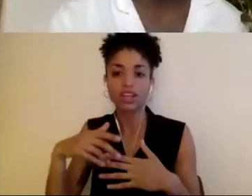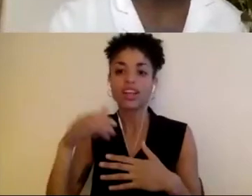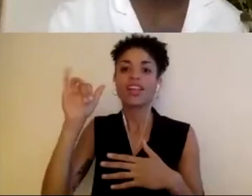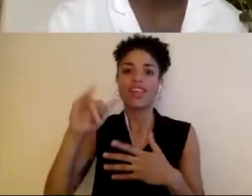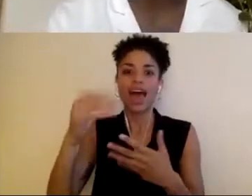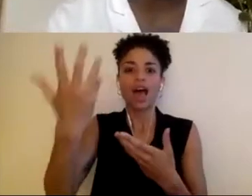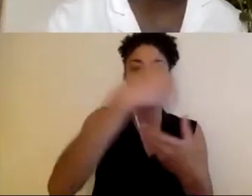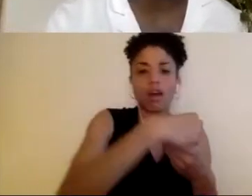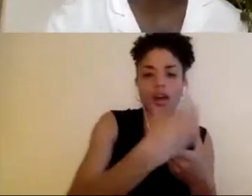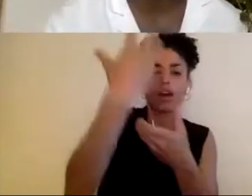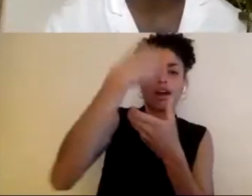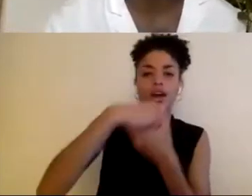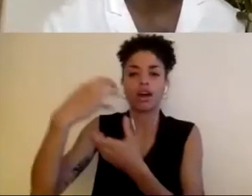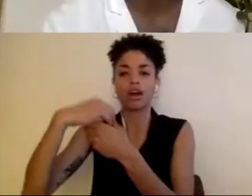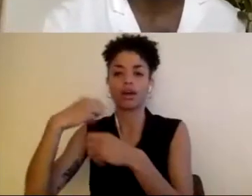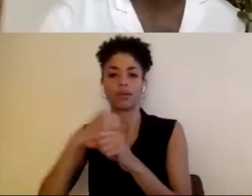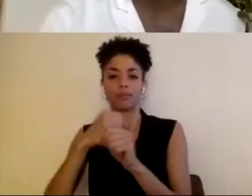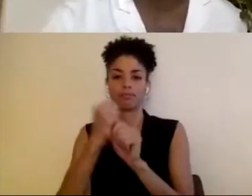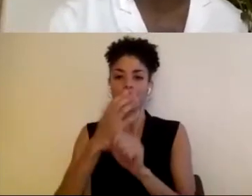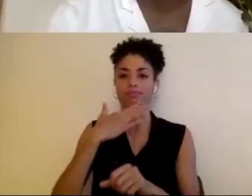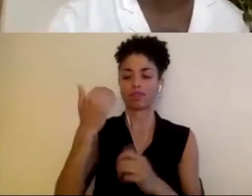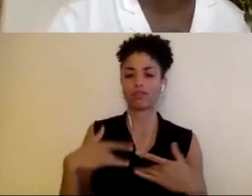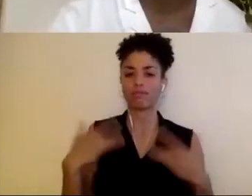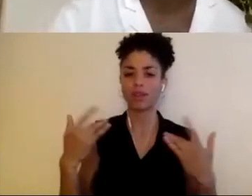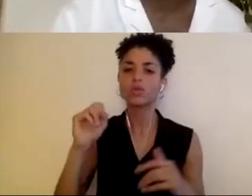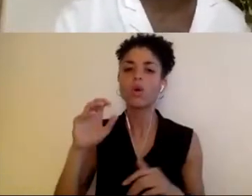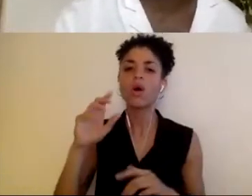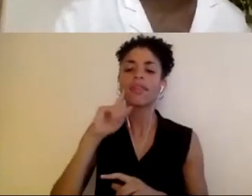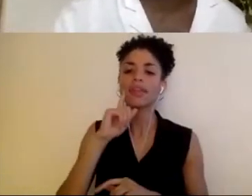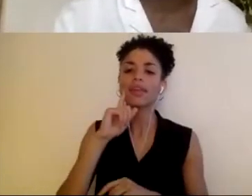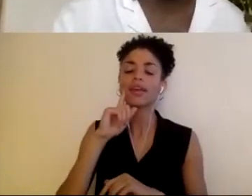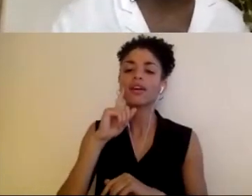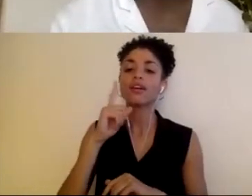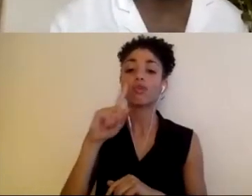So, I would just say that for institutions,